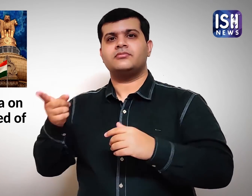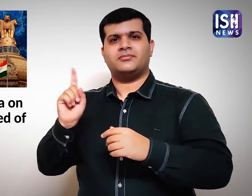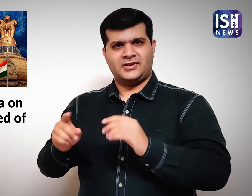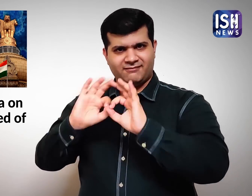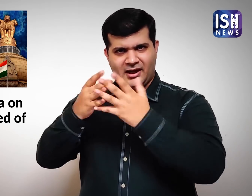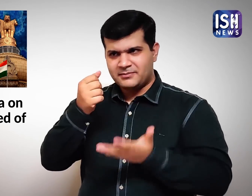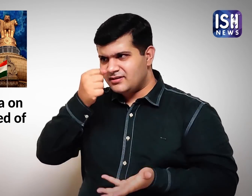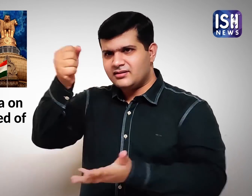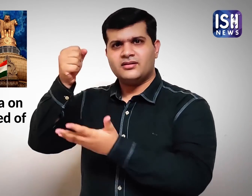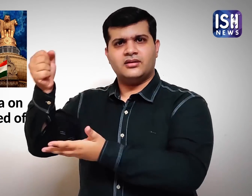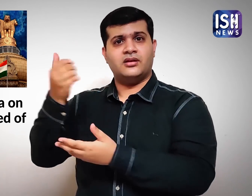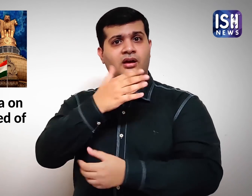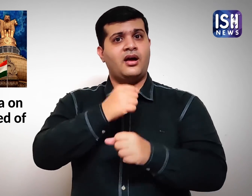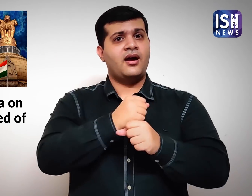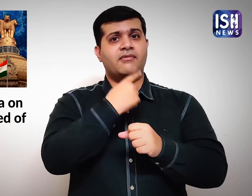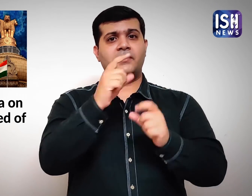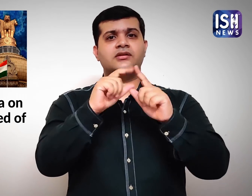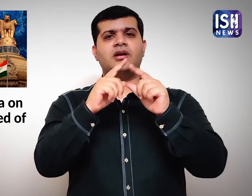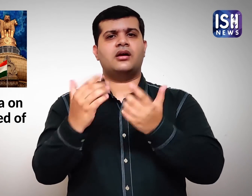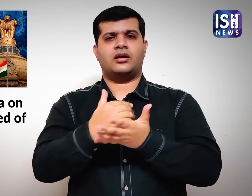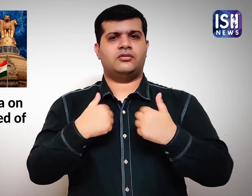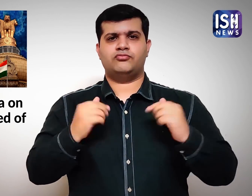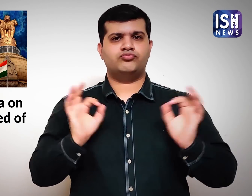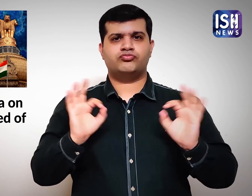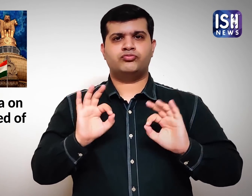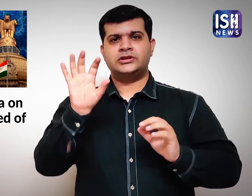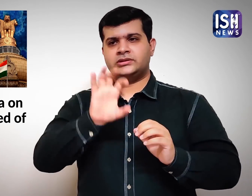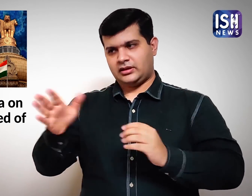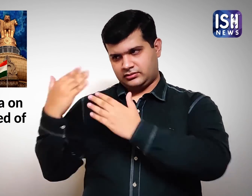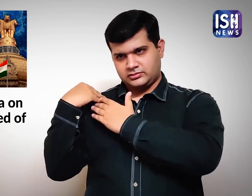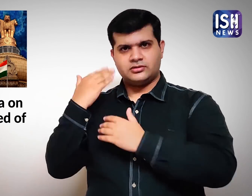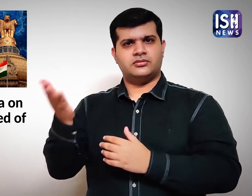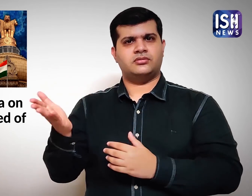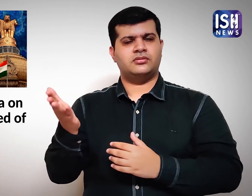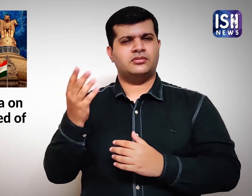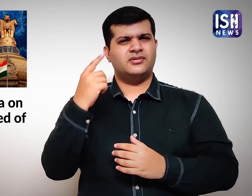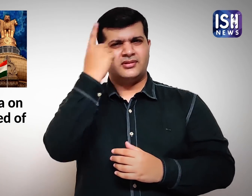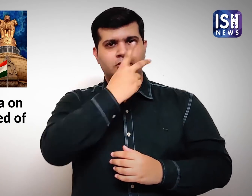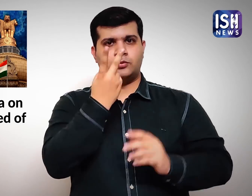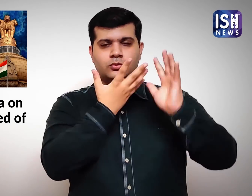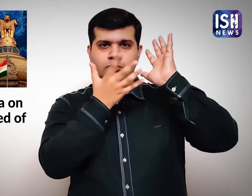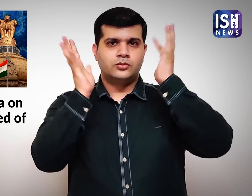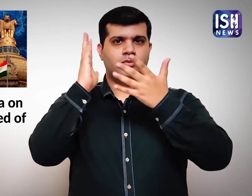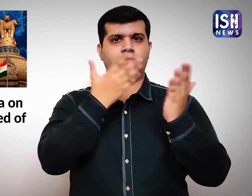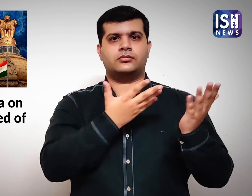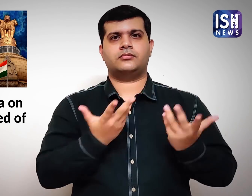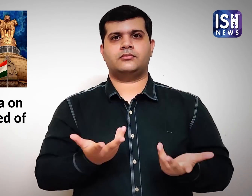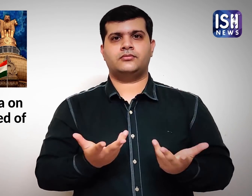Hence even their families must be compensated. But the government is not taking responsibility for collecting data. Such hypocrisy.